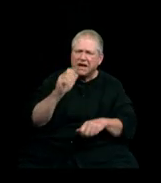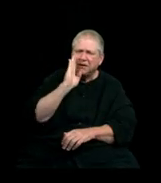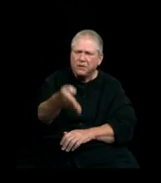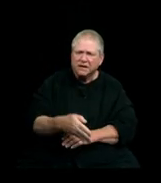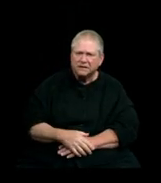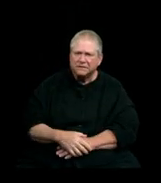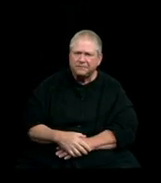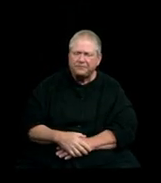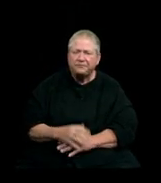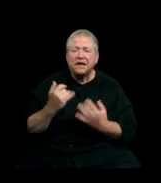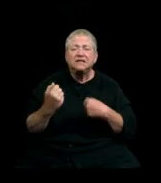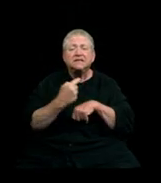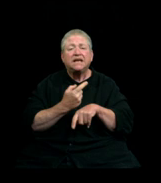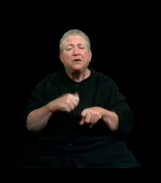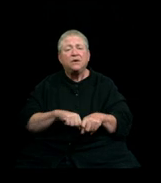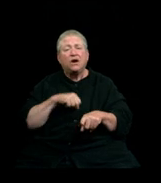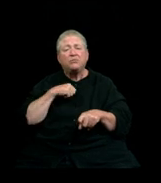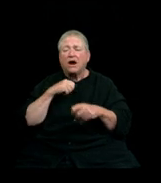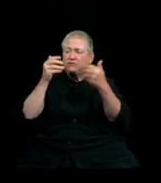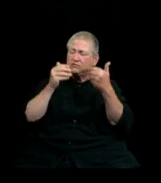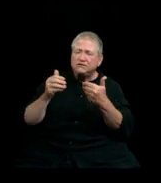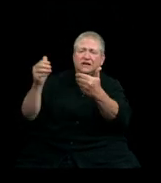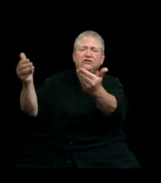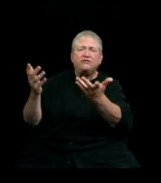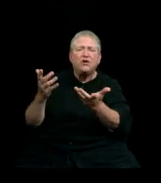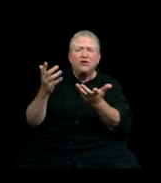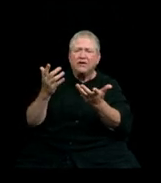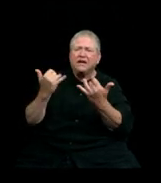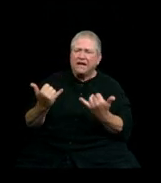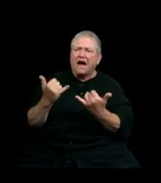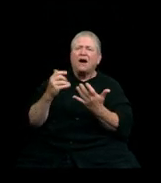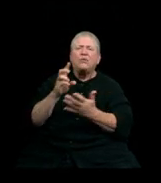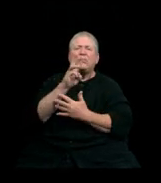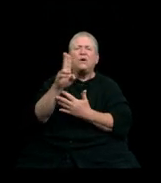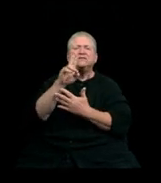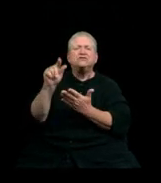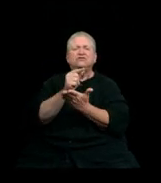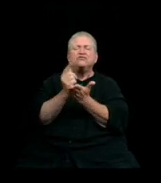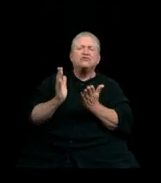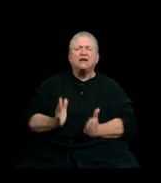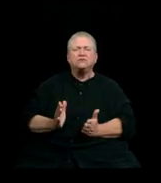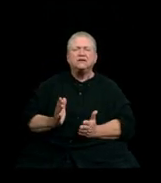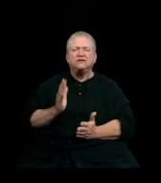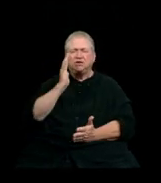Today we are proud to send you forth as Western graduates, knowing that you will be the leaders,